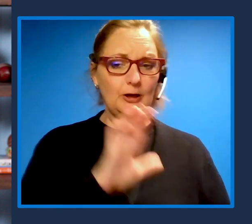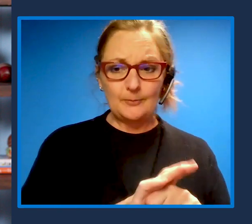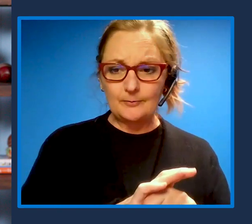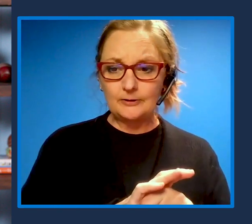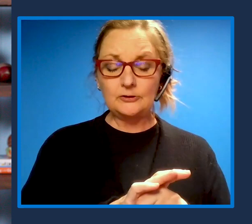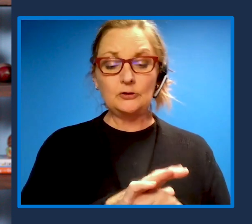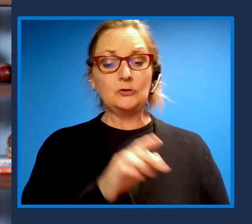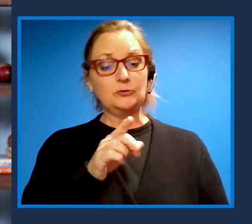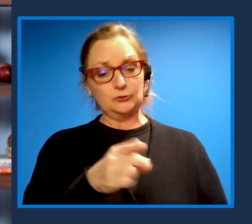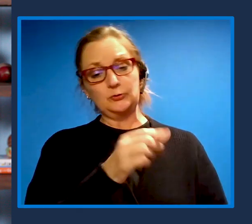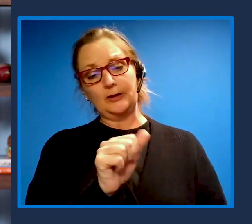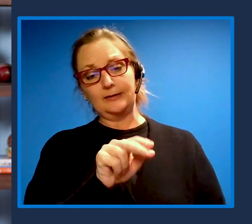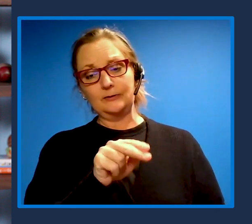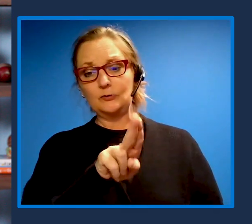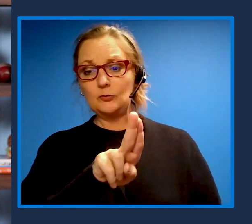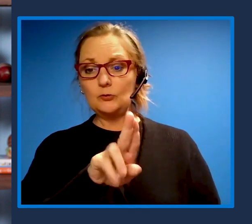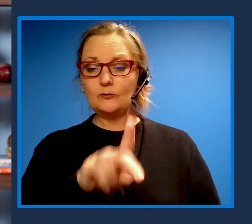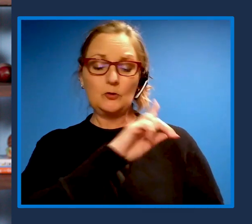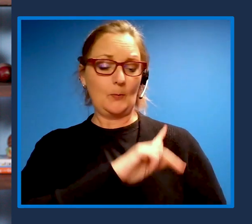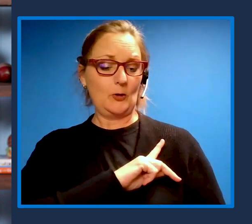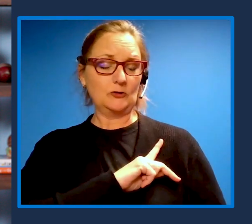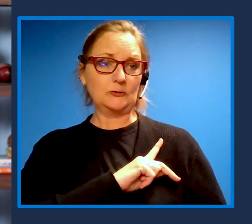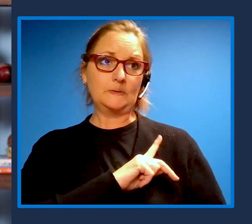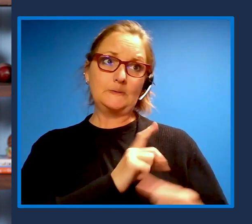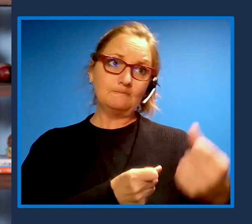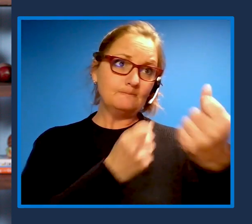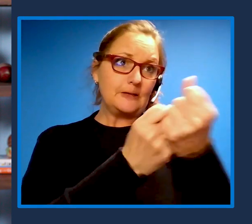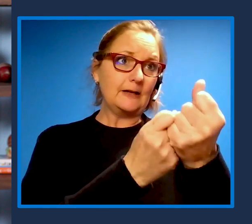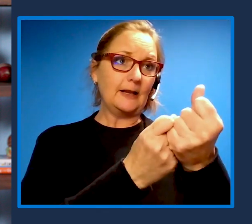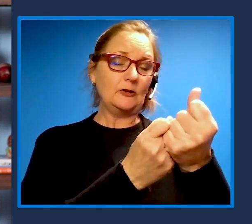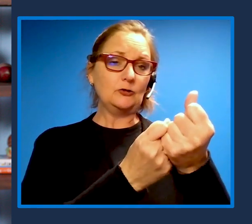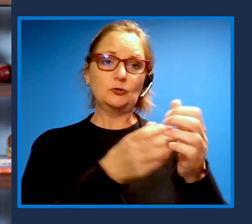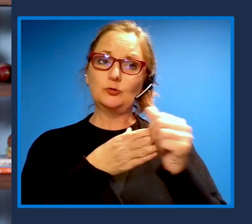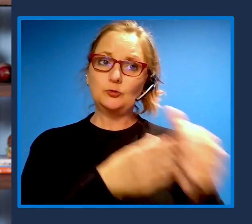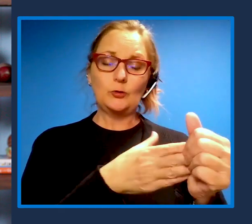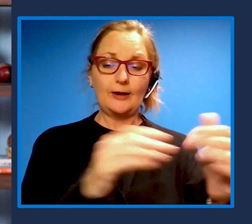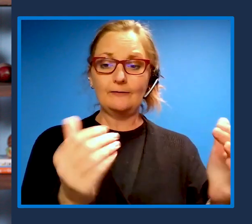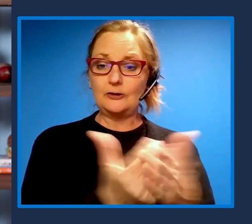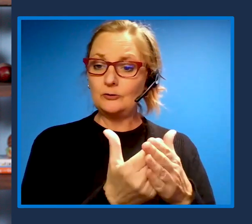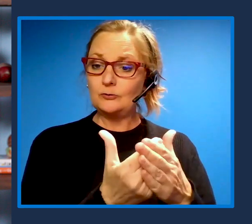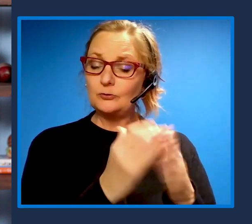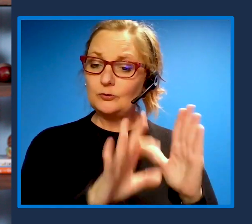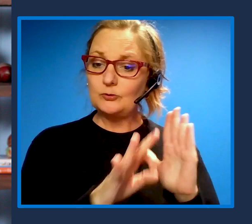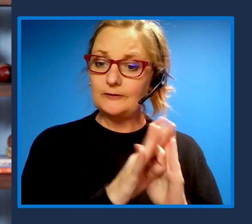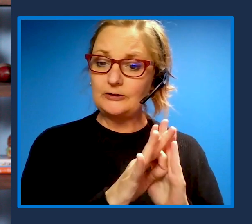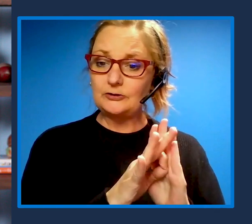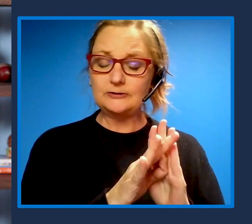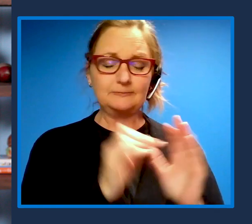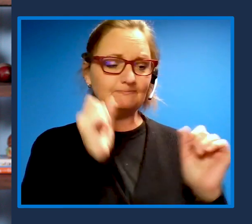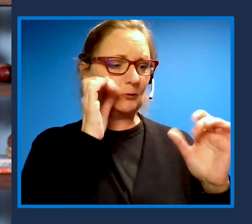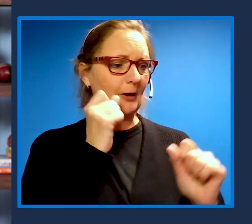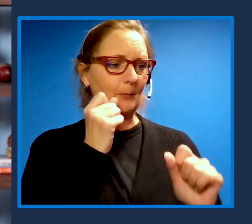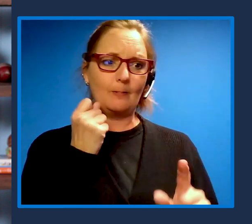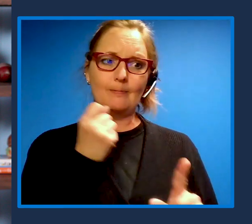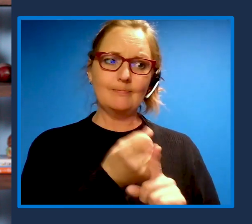for your personal dedication to driving new futures. It's incredibly impactful. And on behalf of everyone at the ability,